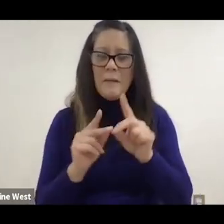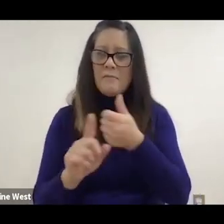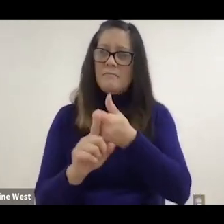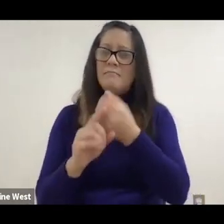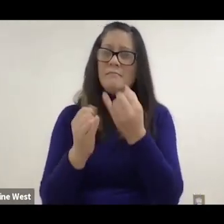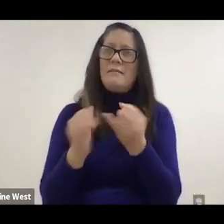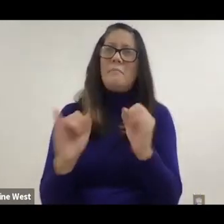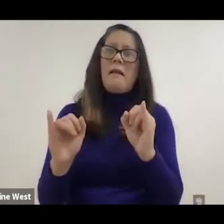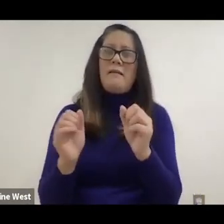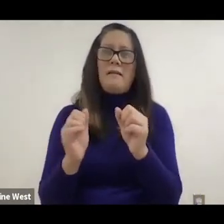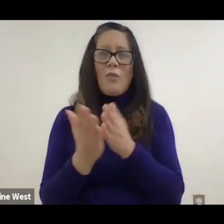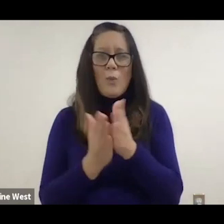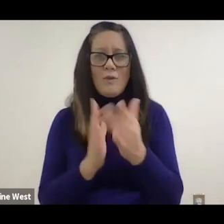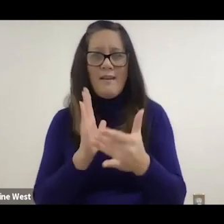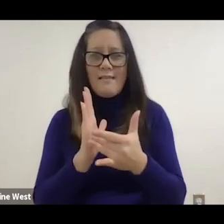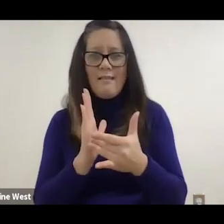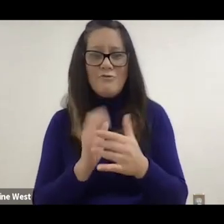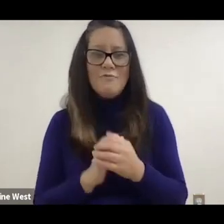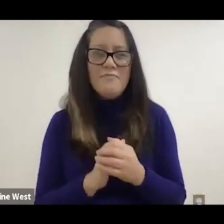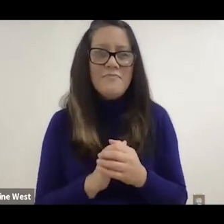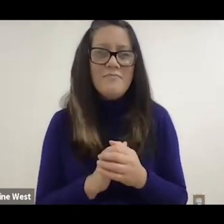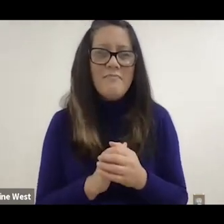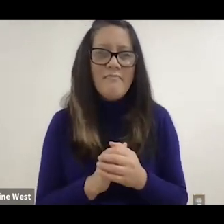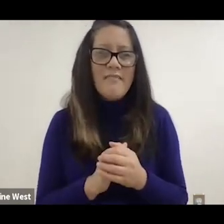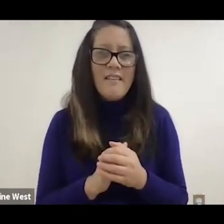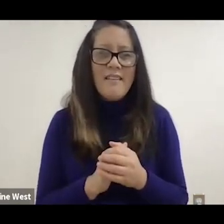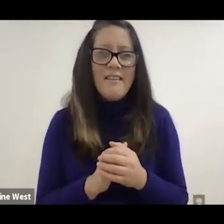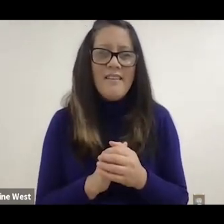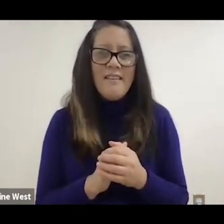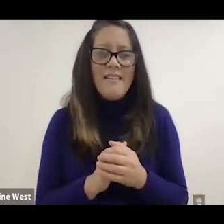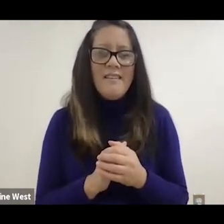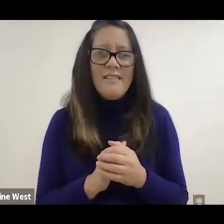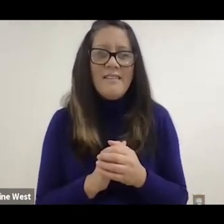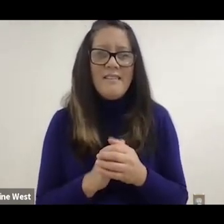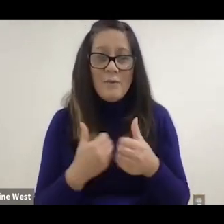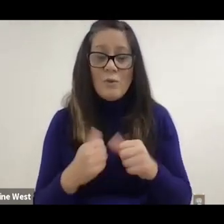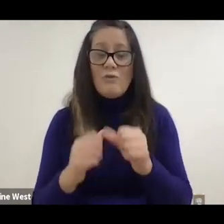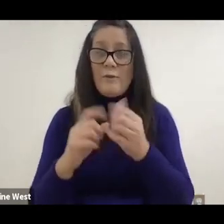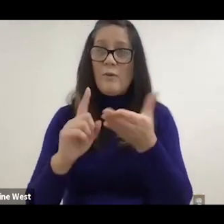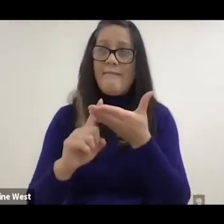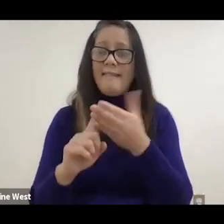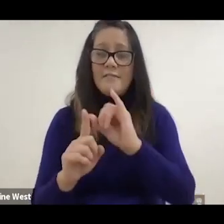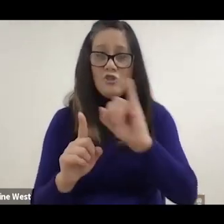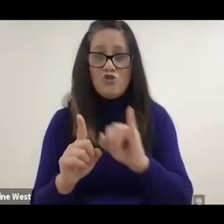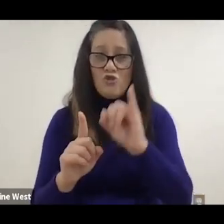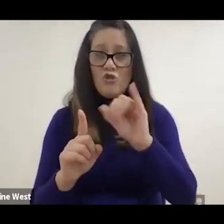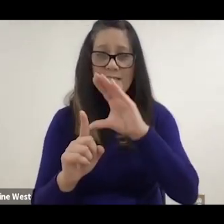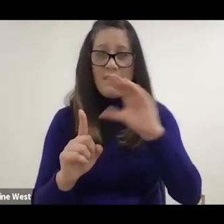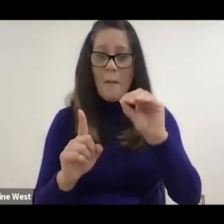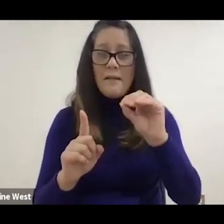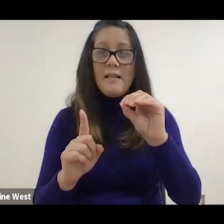And so we're working now to try to get this covered by Alec's insurance.